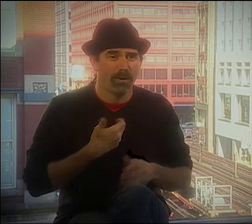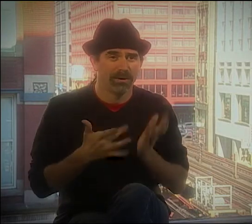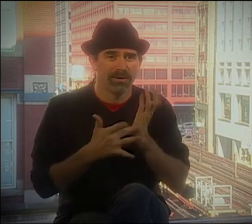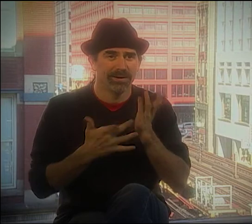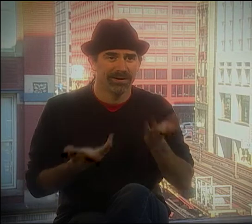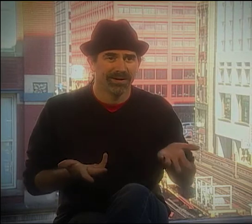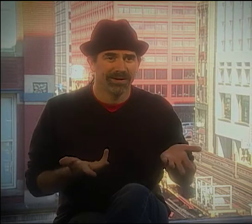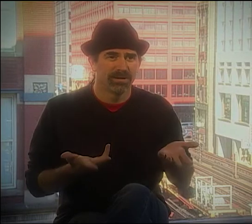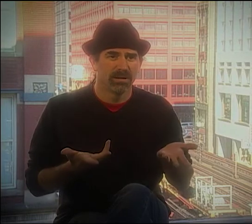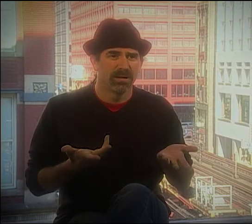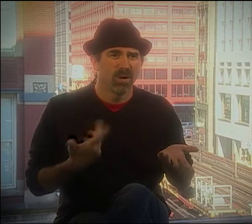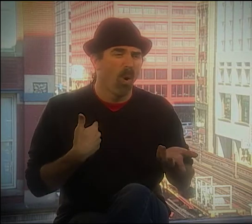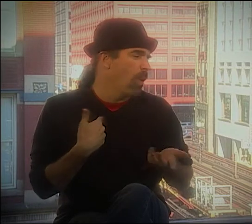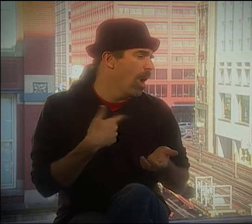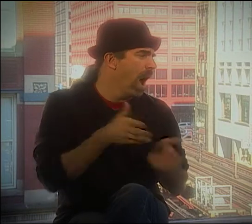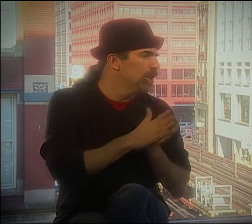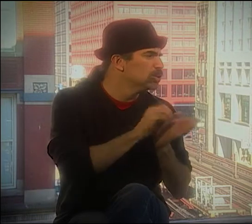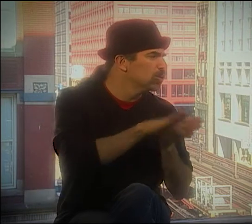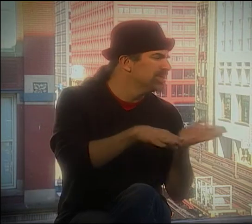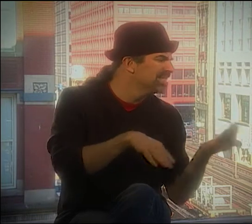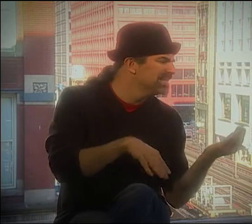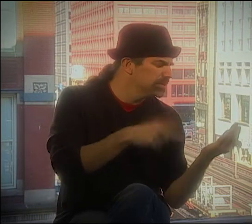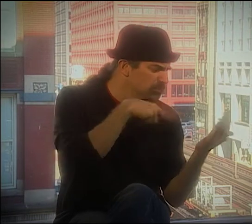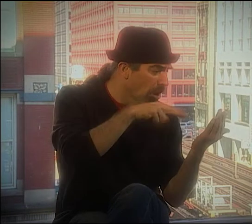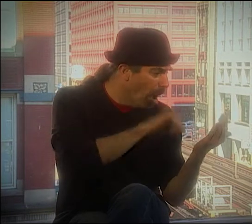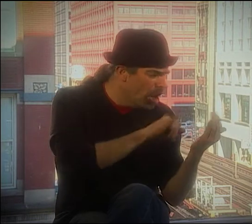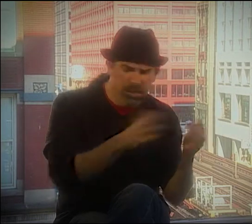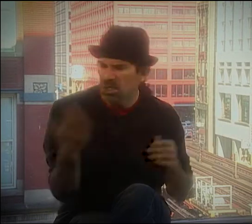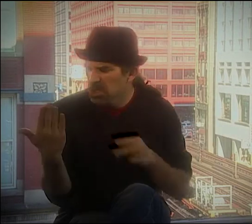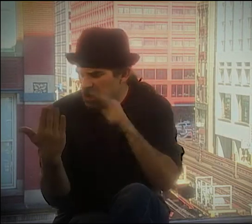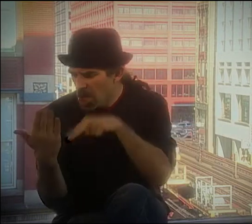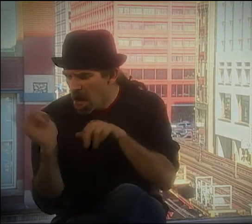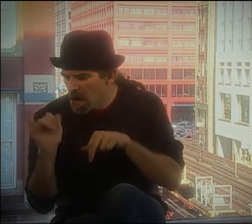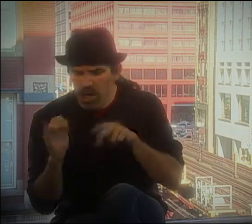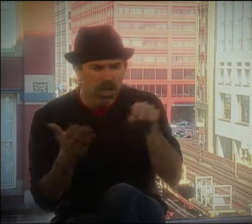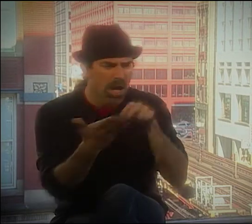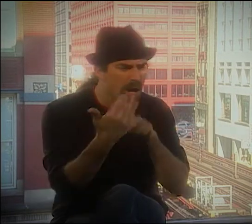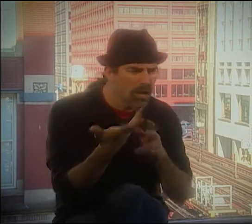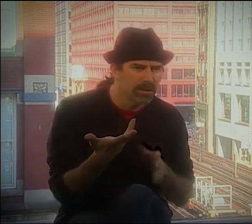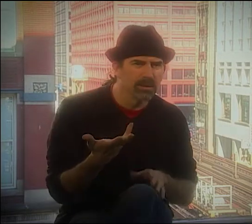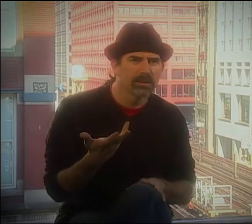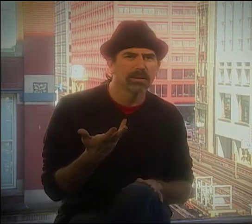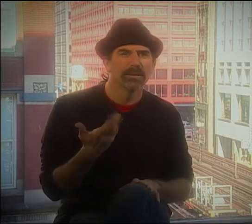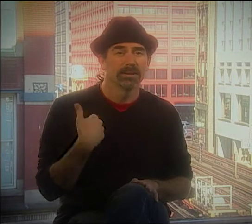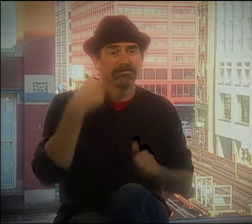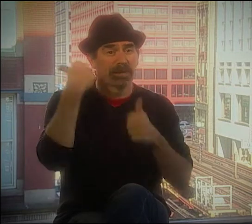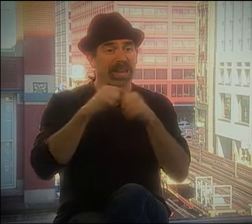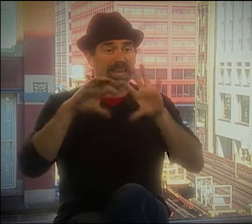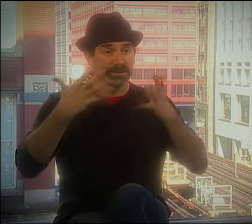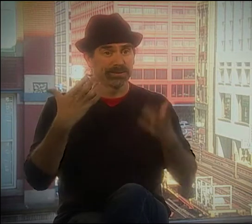AND SOMETIMES I'D JUST COME UP WITH MY OWN TECHNIQUE OR I'D ASK ANOTHER STUDENT, "LET ME SEE YOURS" OR "LET ME SEE YOURS."